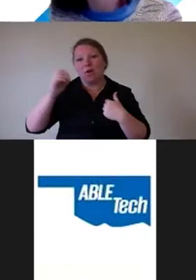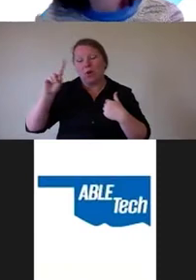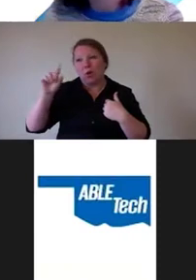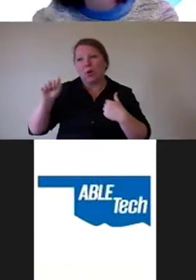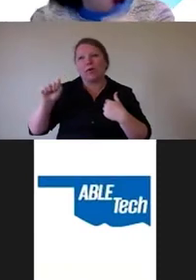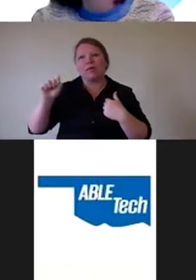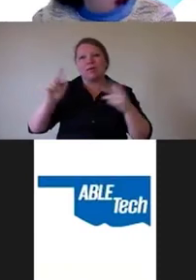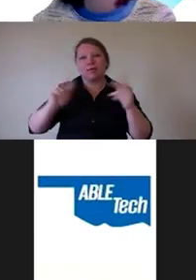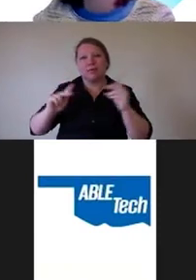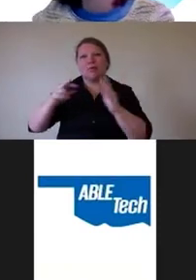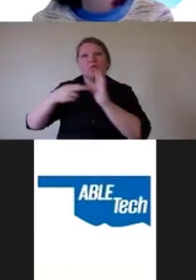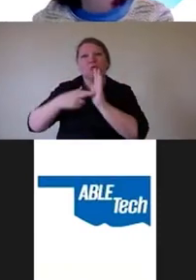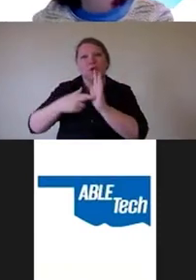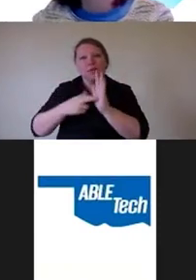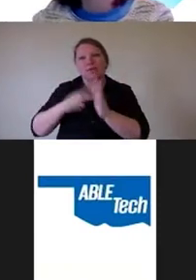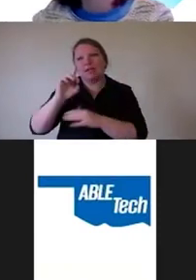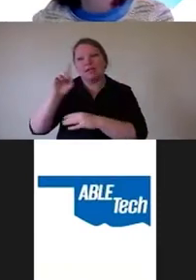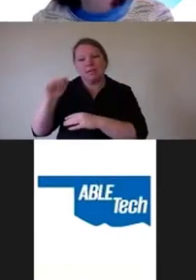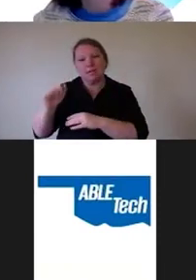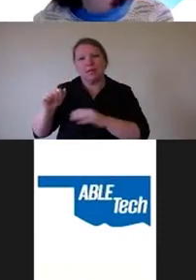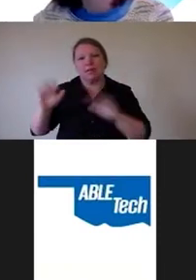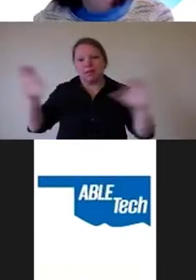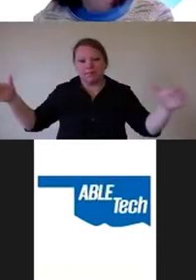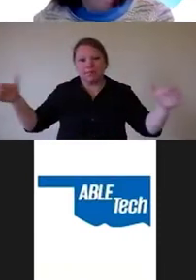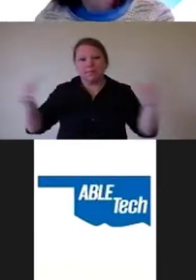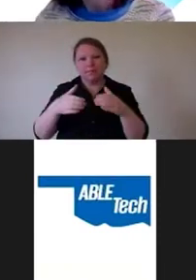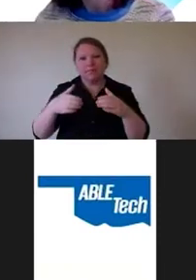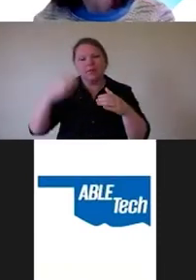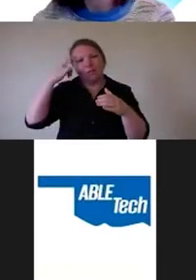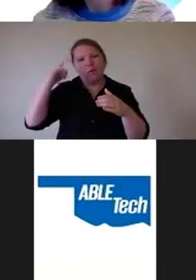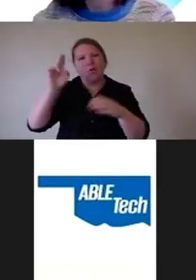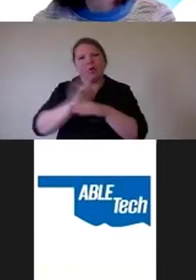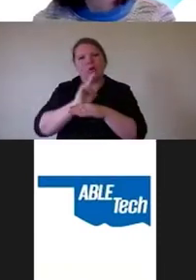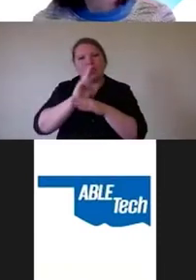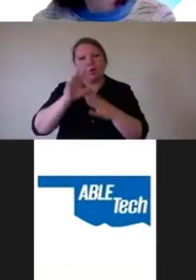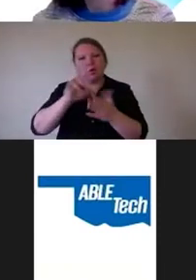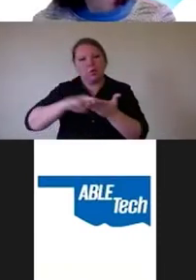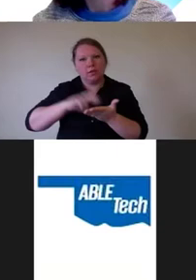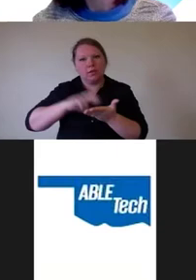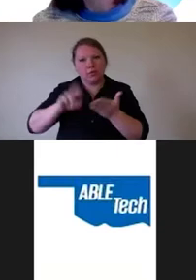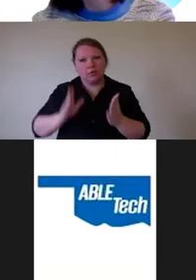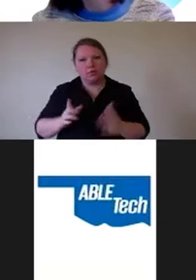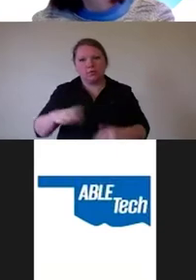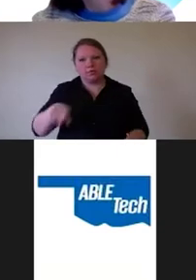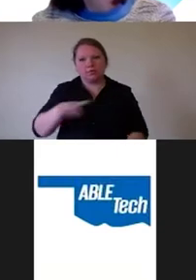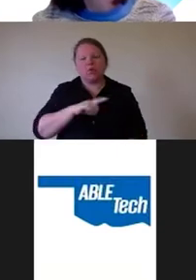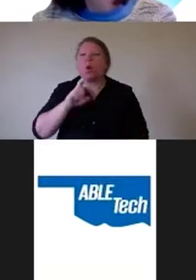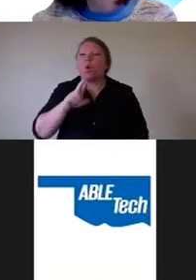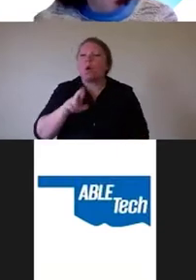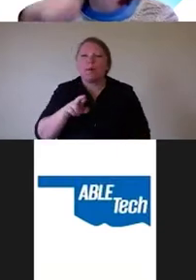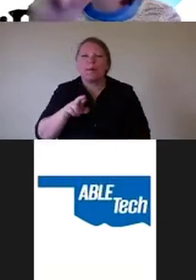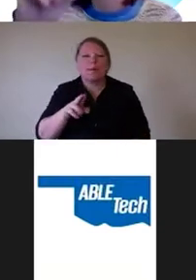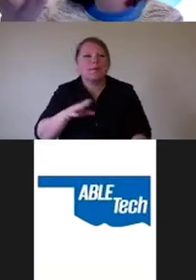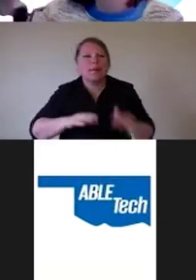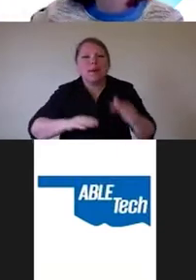as part of your overall user research. Or at a bare minimum, at least ask your user research